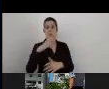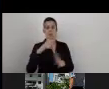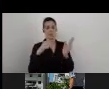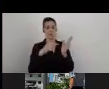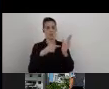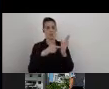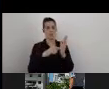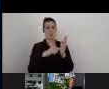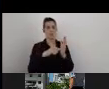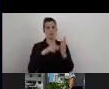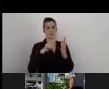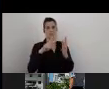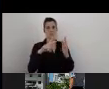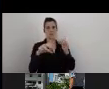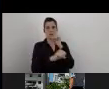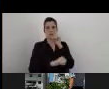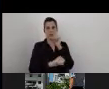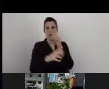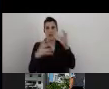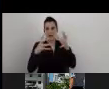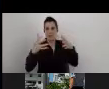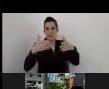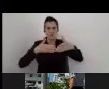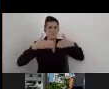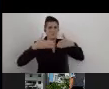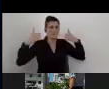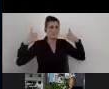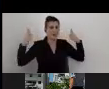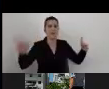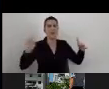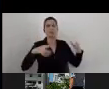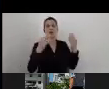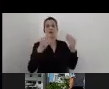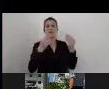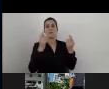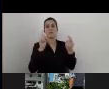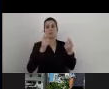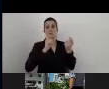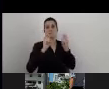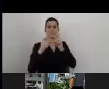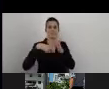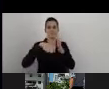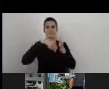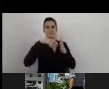so they have a lot of things to change in the next years.